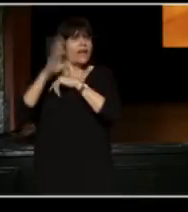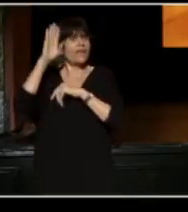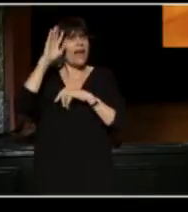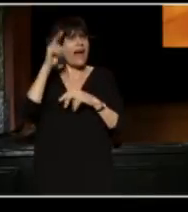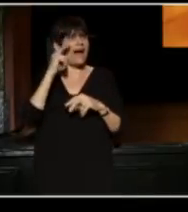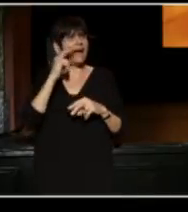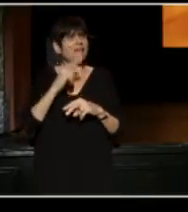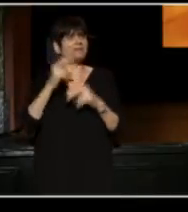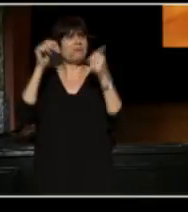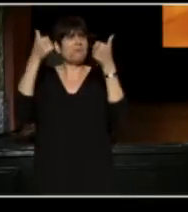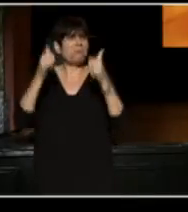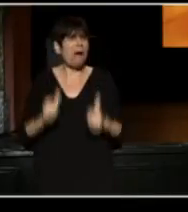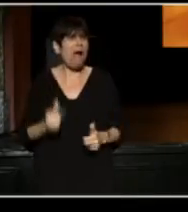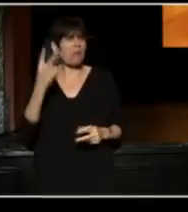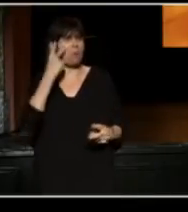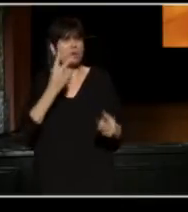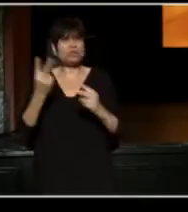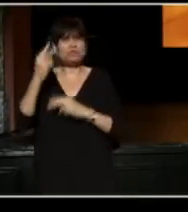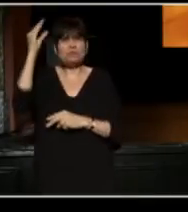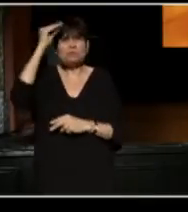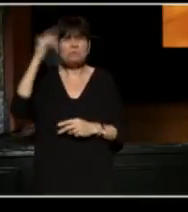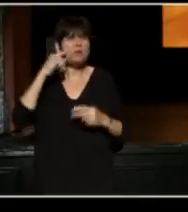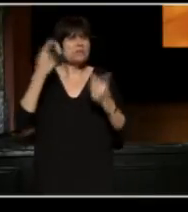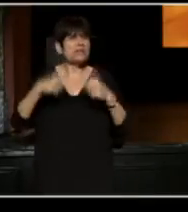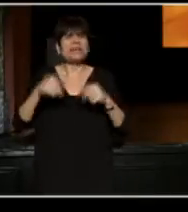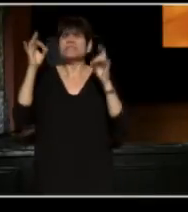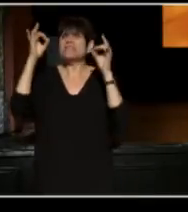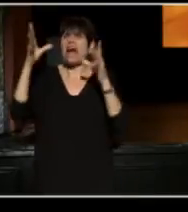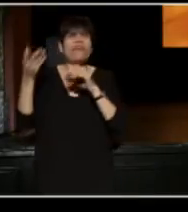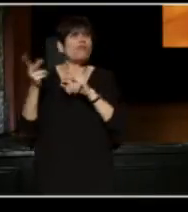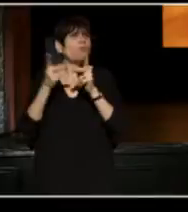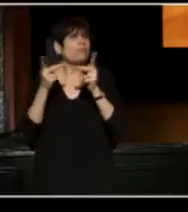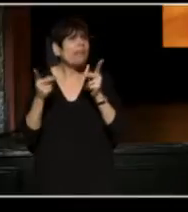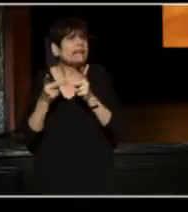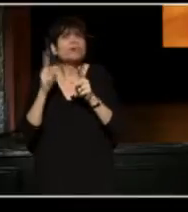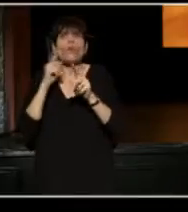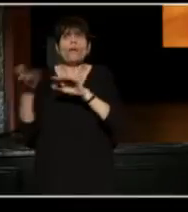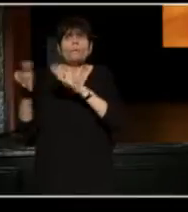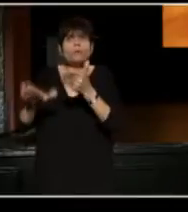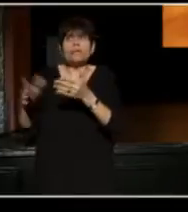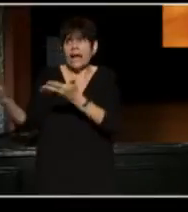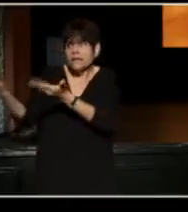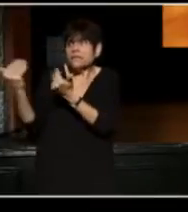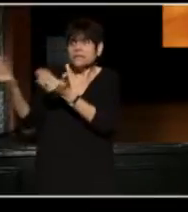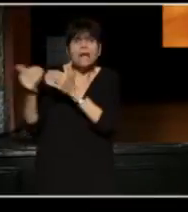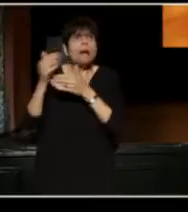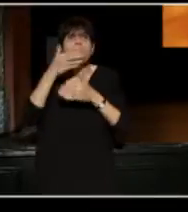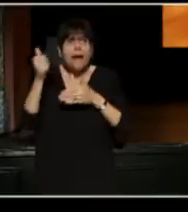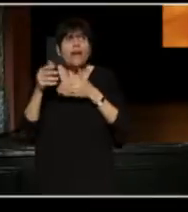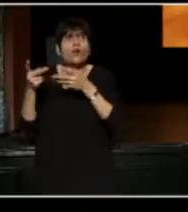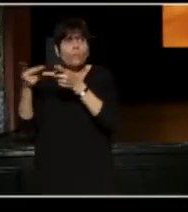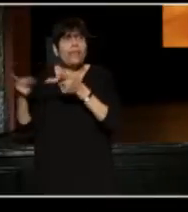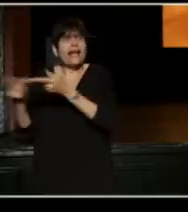and horrific places where people died, and took them to better places. This was a place that was in the middle of the city,